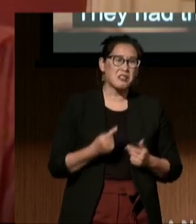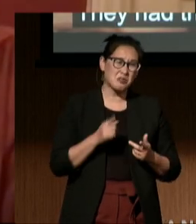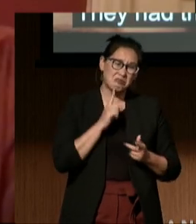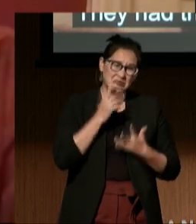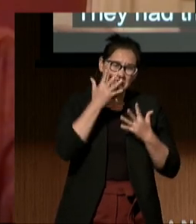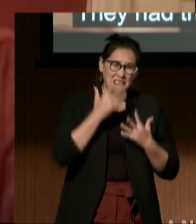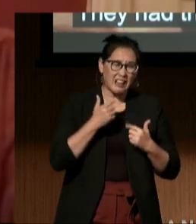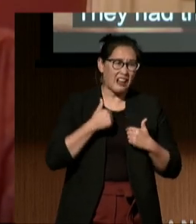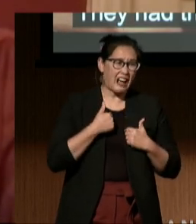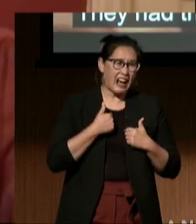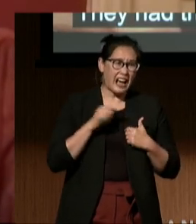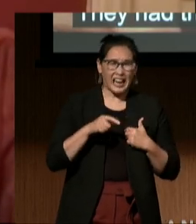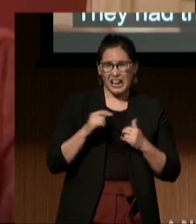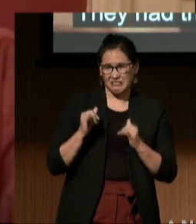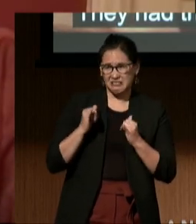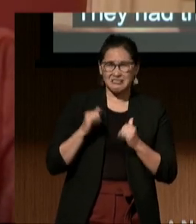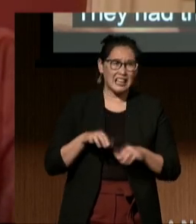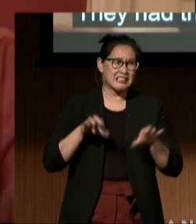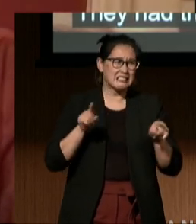had me do the same chores around the house.